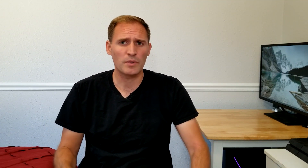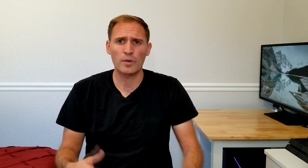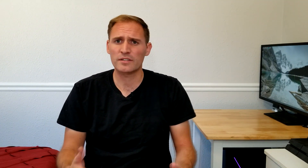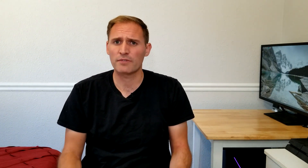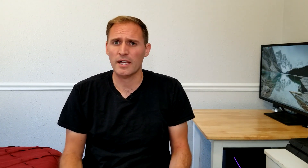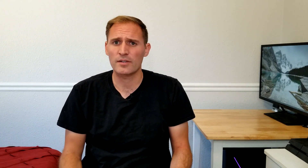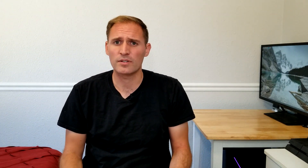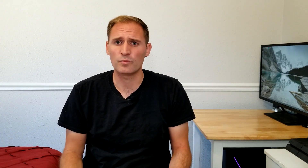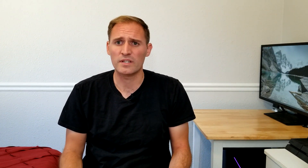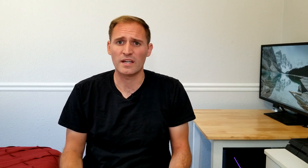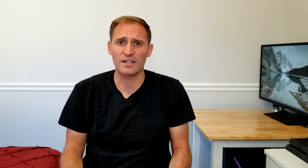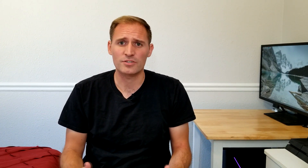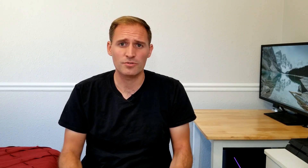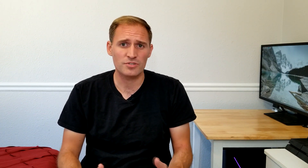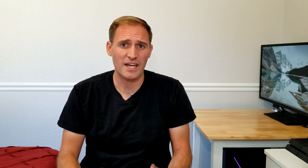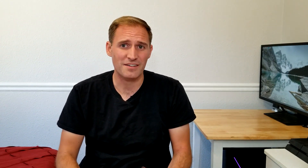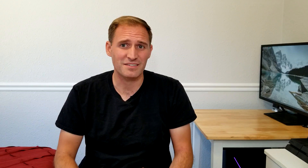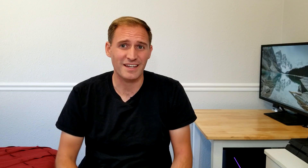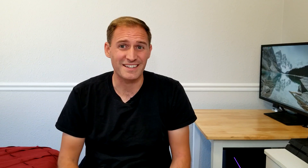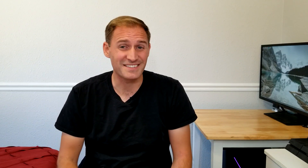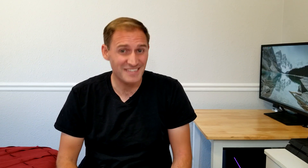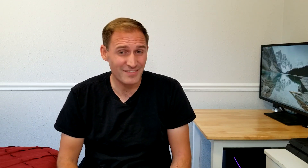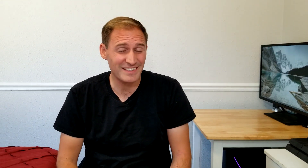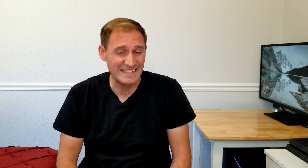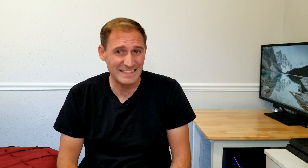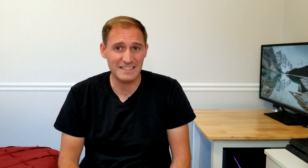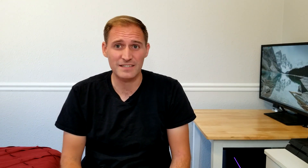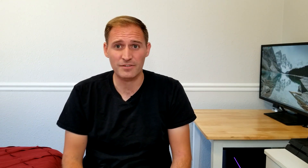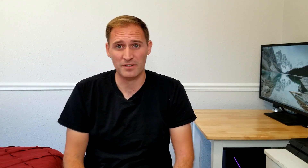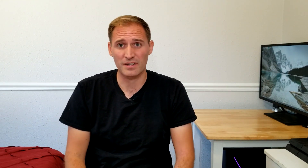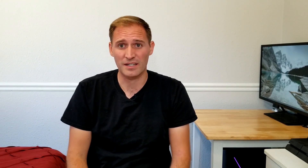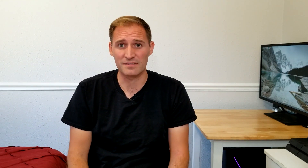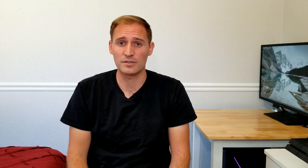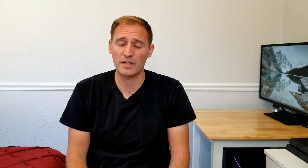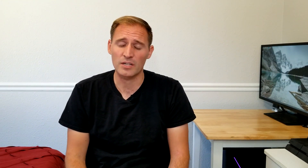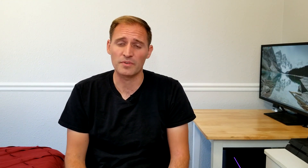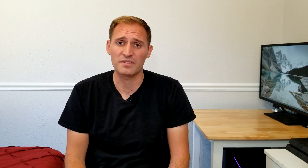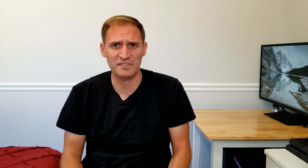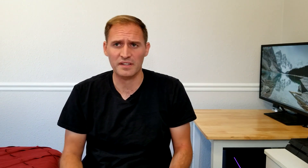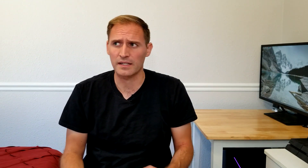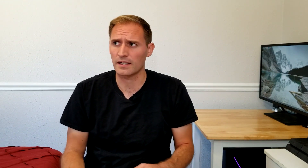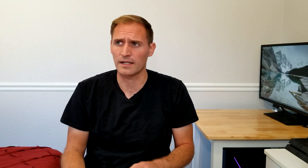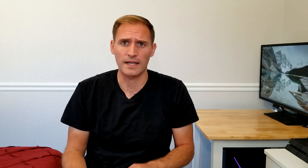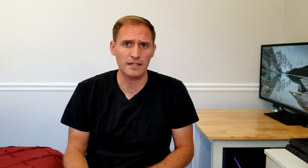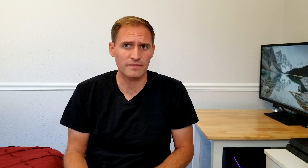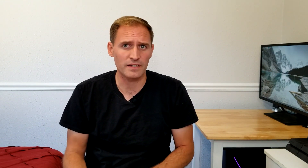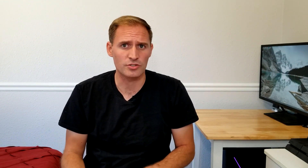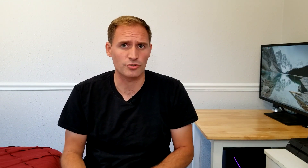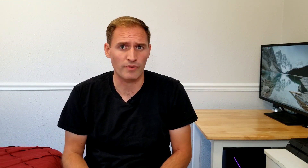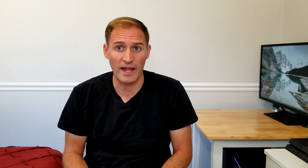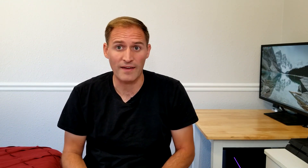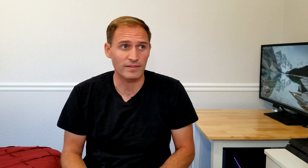we walked around and we showed you how to sign 17 different zoo animals, like, elephant,